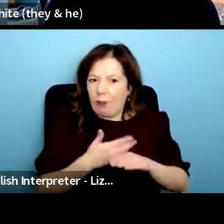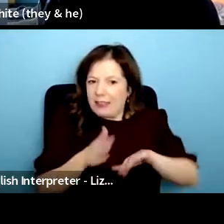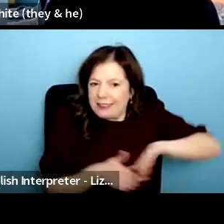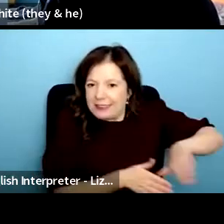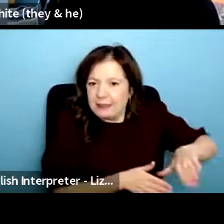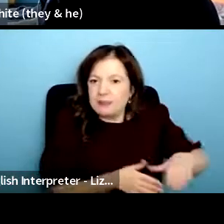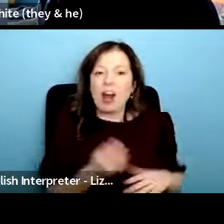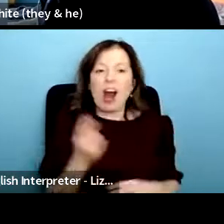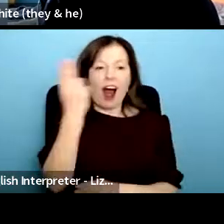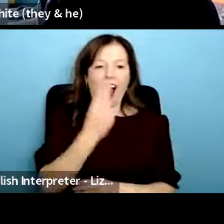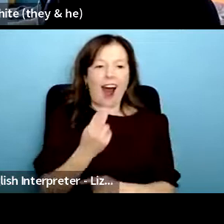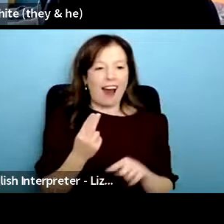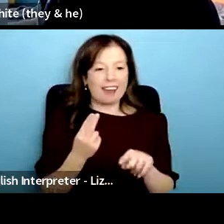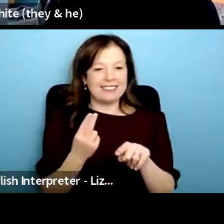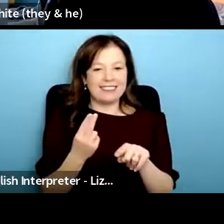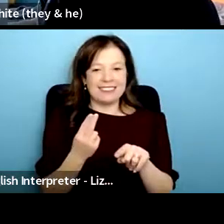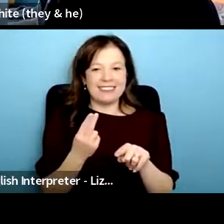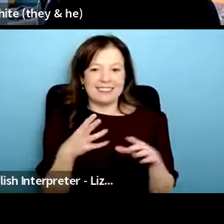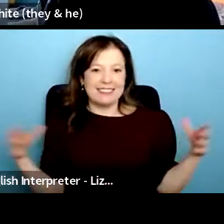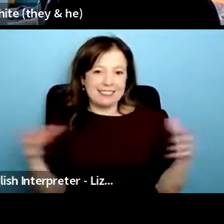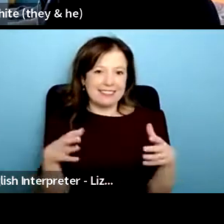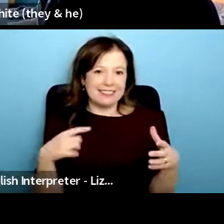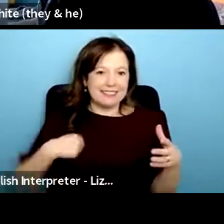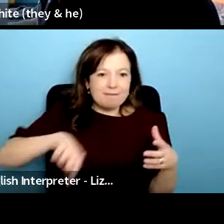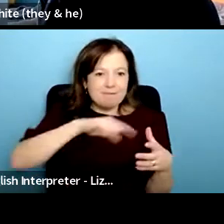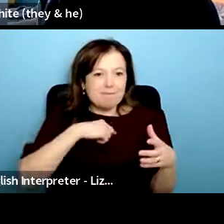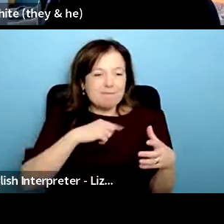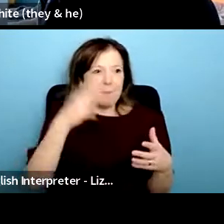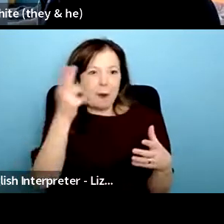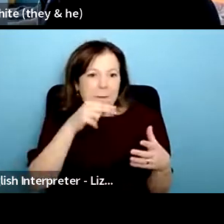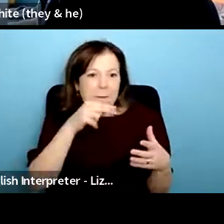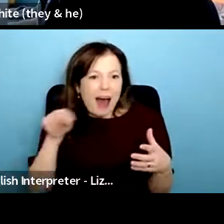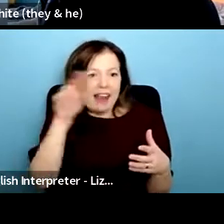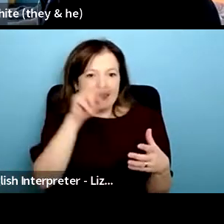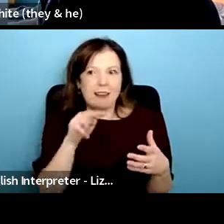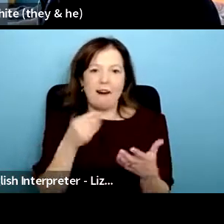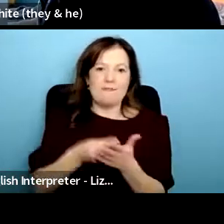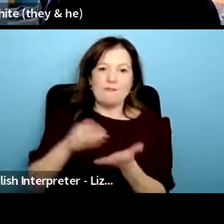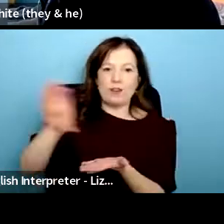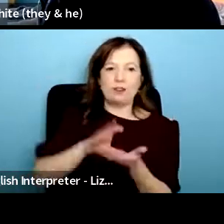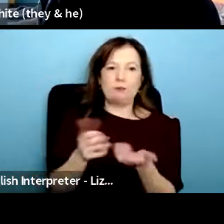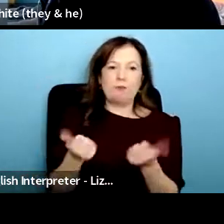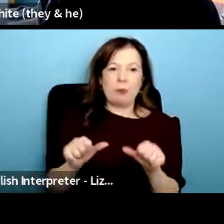art and people are getting together and painting and that could be funded then we had a crowdfunder